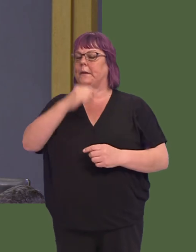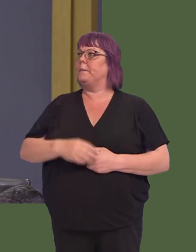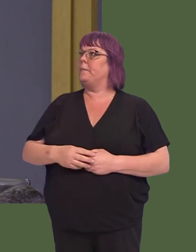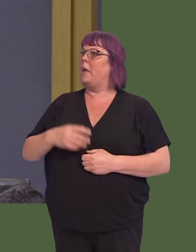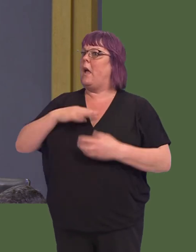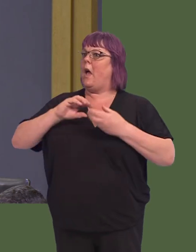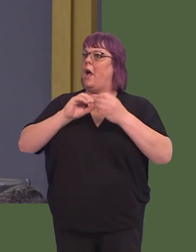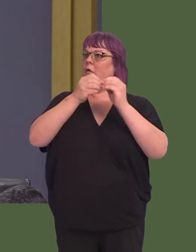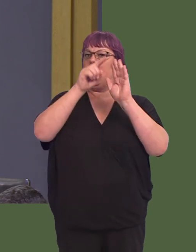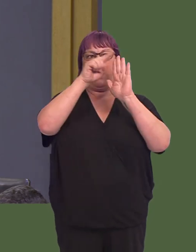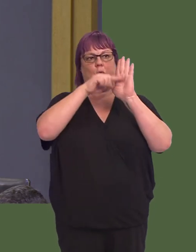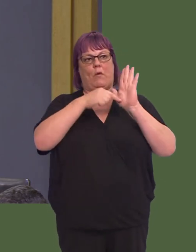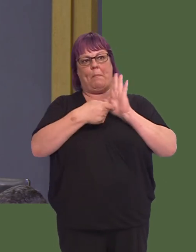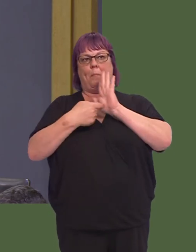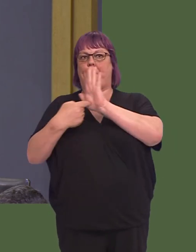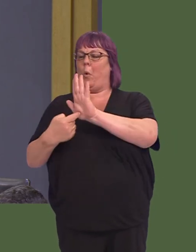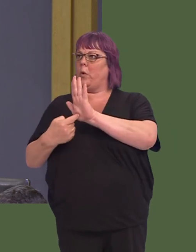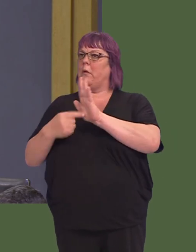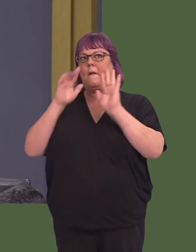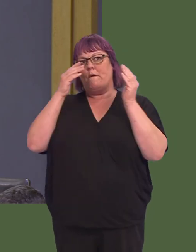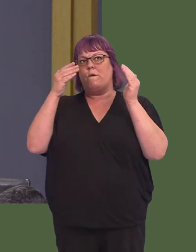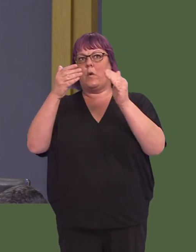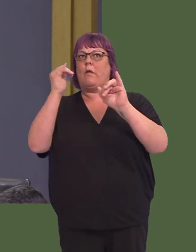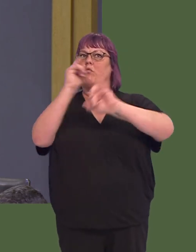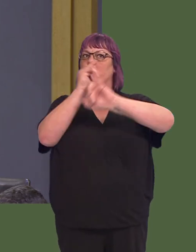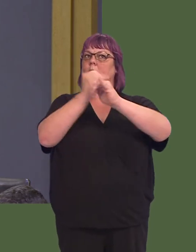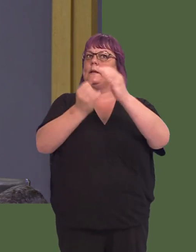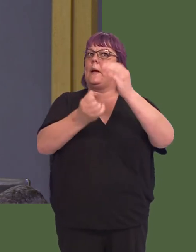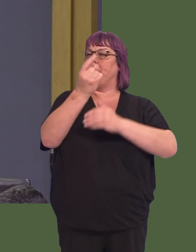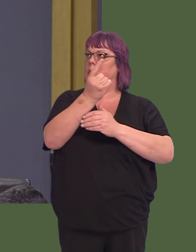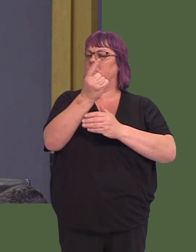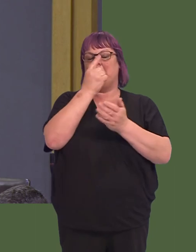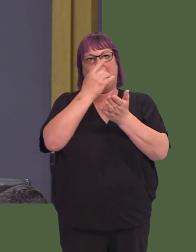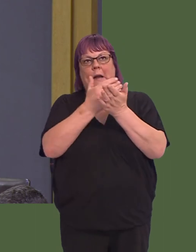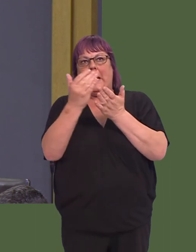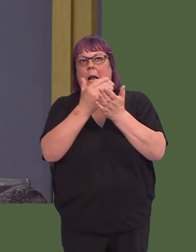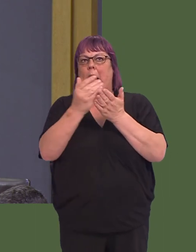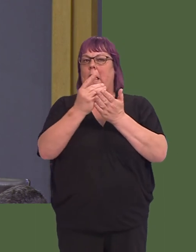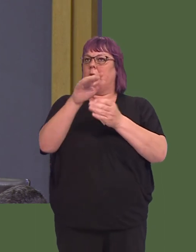I commissioned this report, 'Tackling the Crisis', which outlined the case very clearly